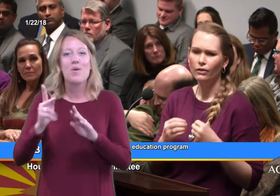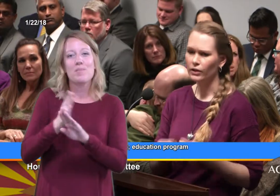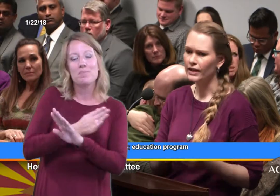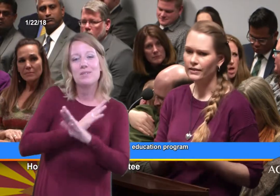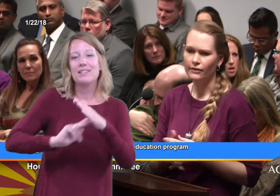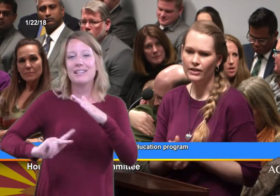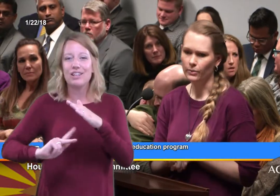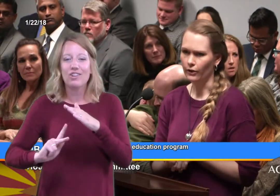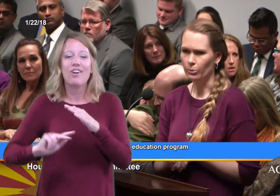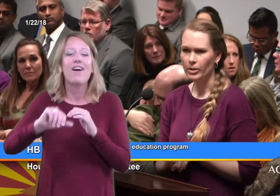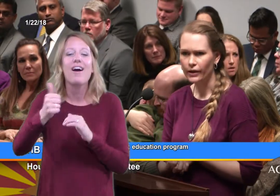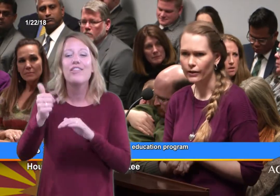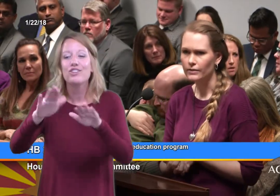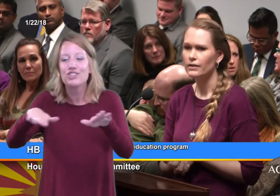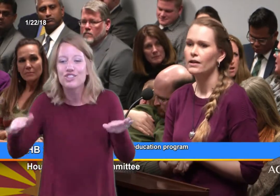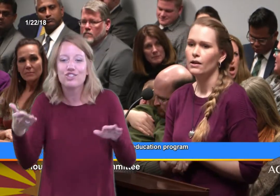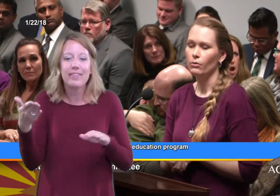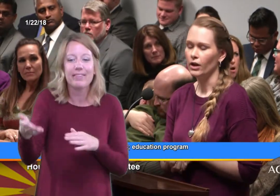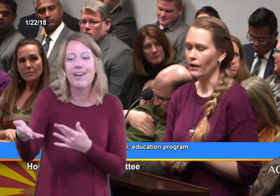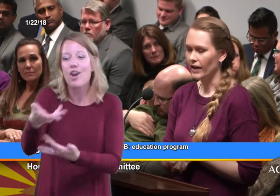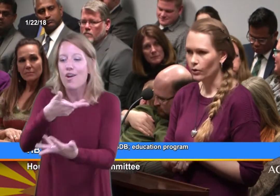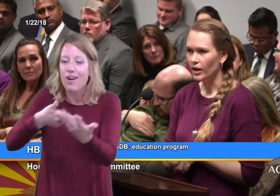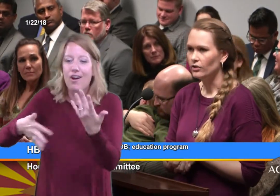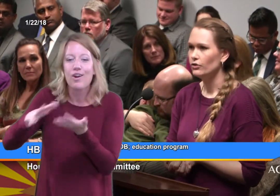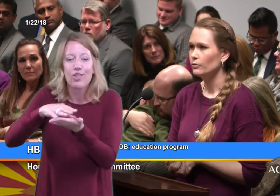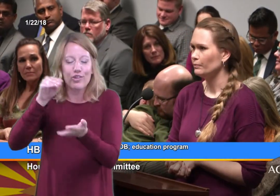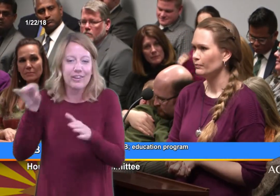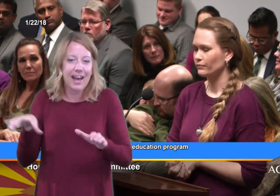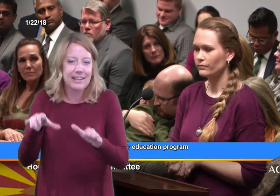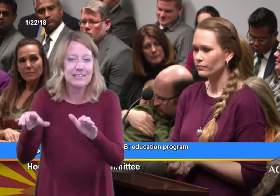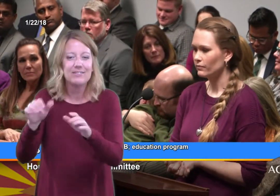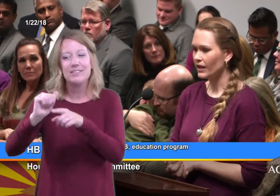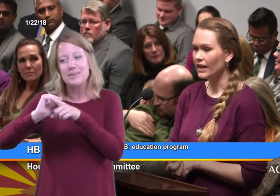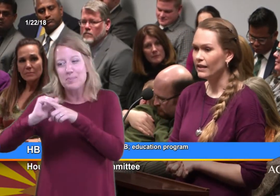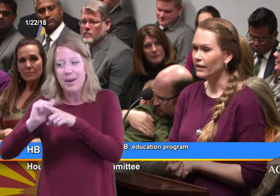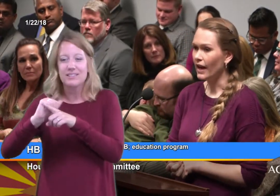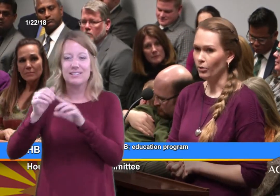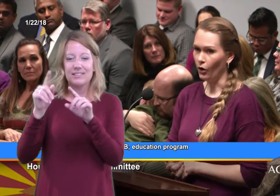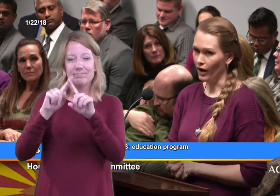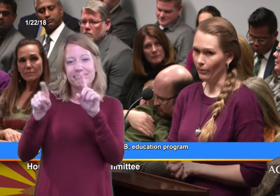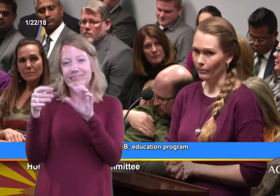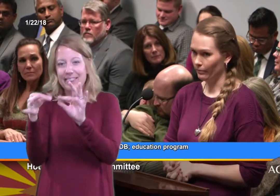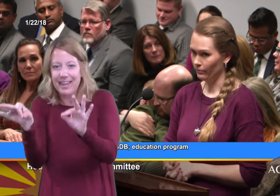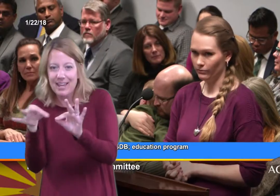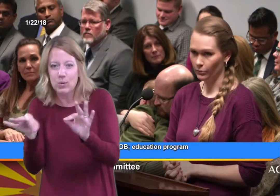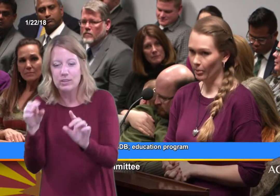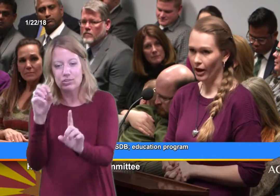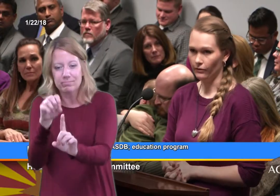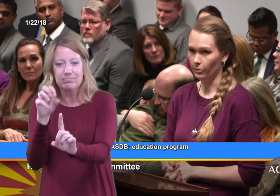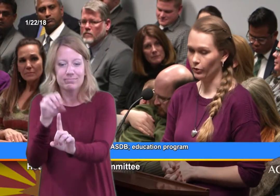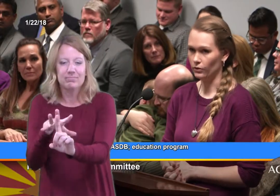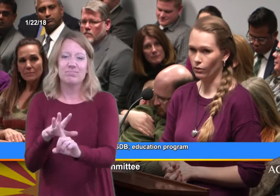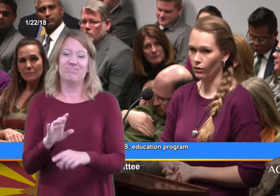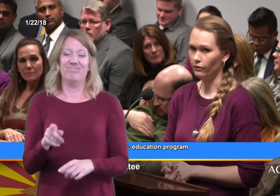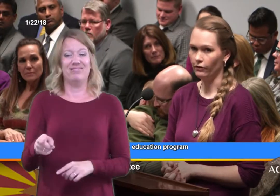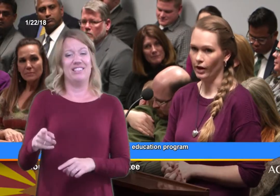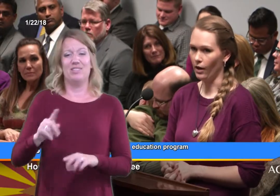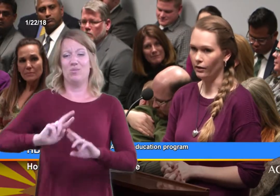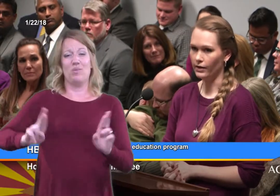We do learning activities with other peers. Work on language. And I think that program prepared him for preschool very well.